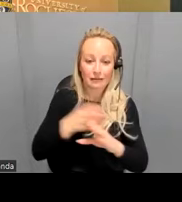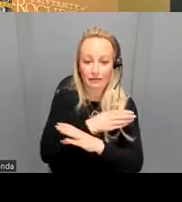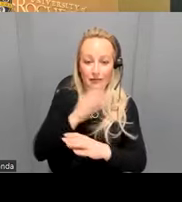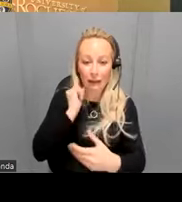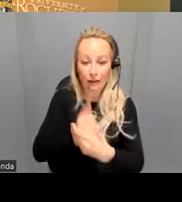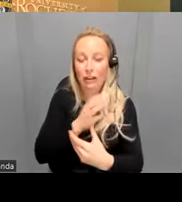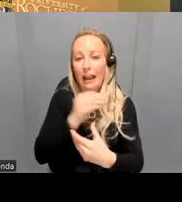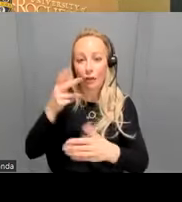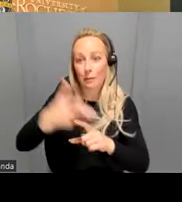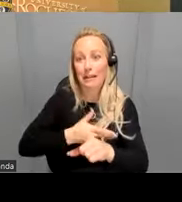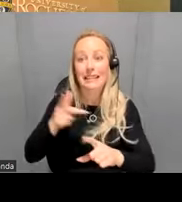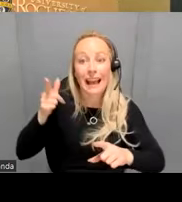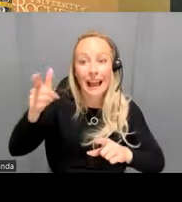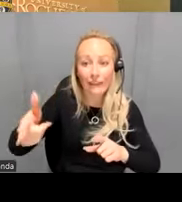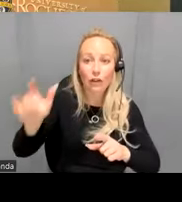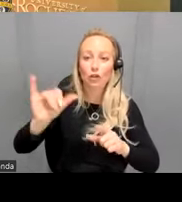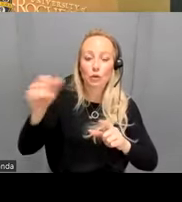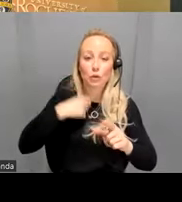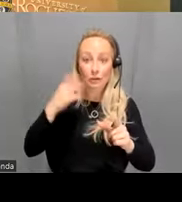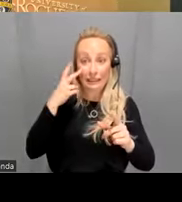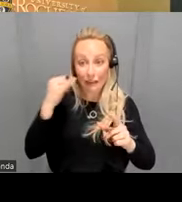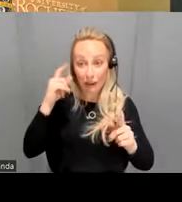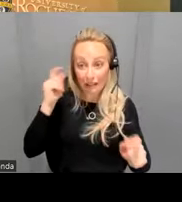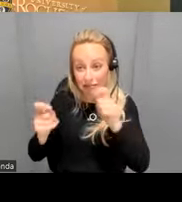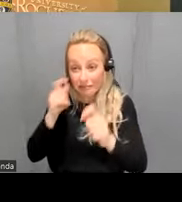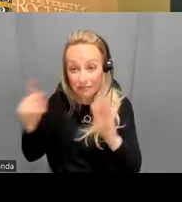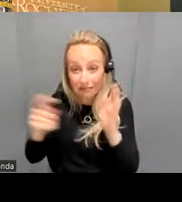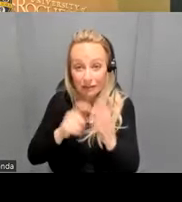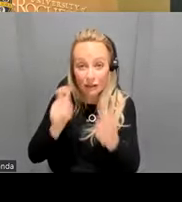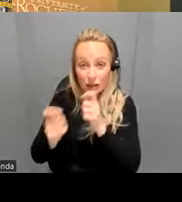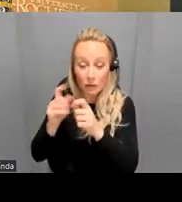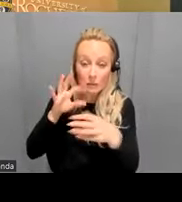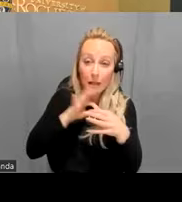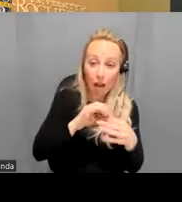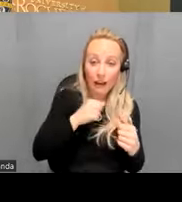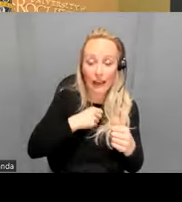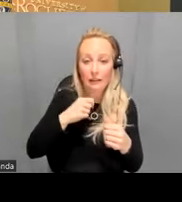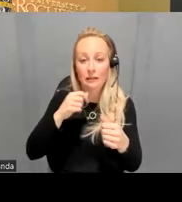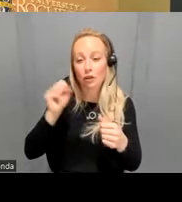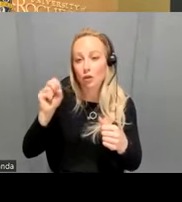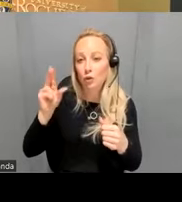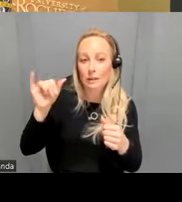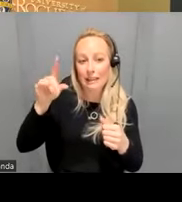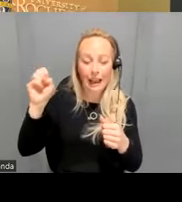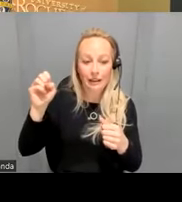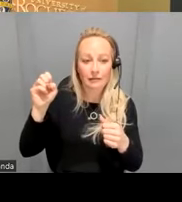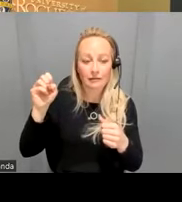afterwards to see if we can detect changes in belonging and then suicide ideation um next